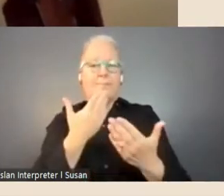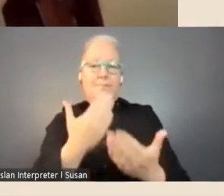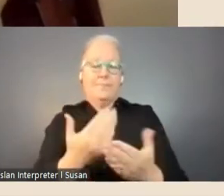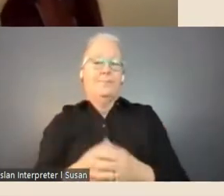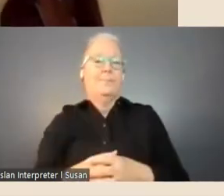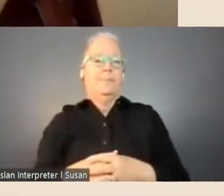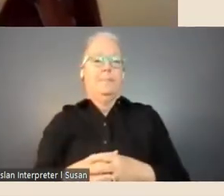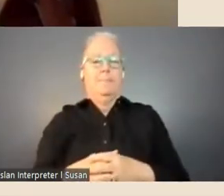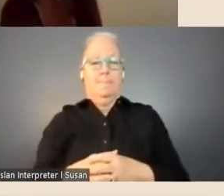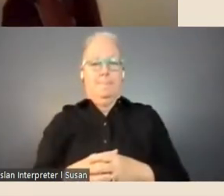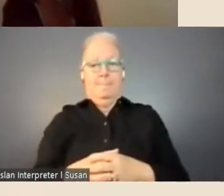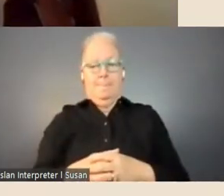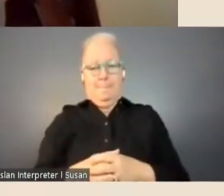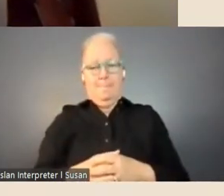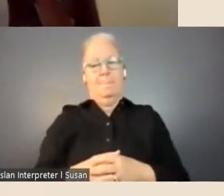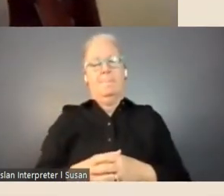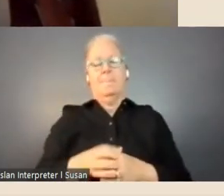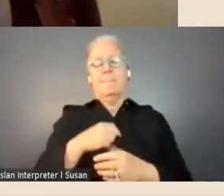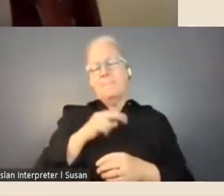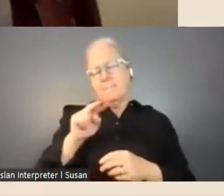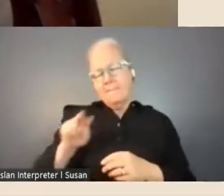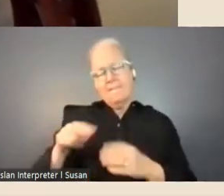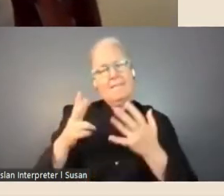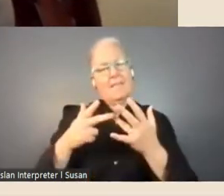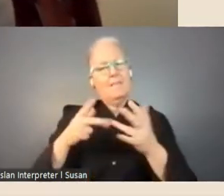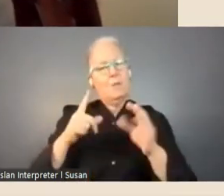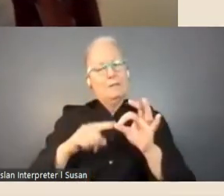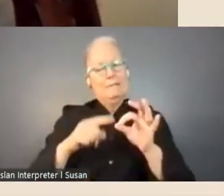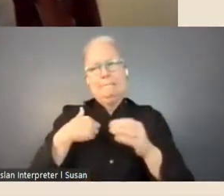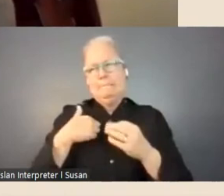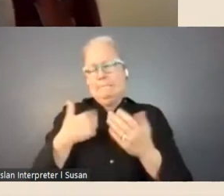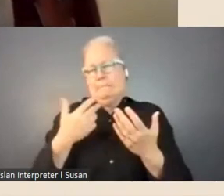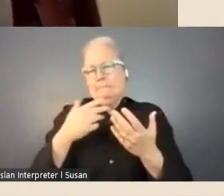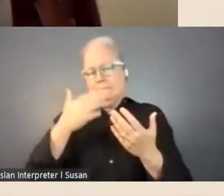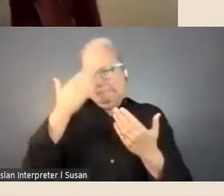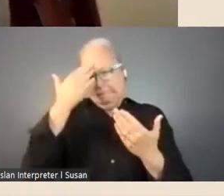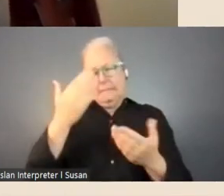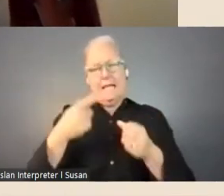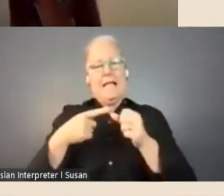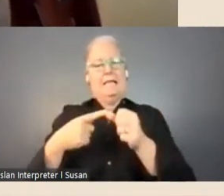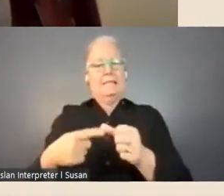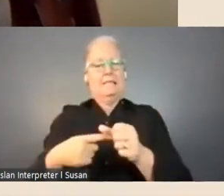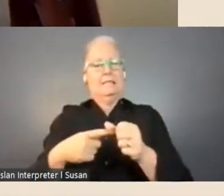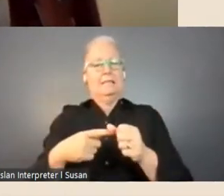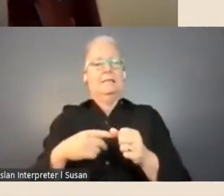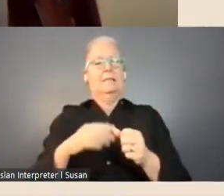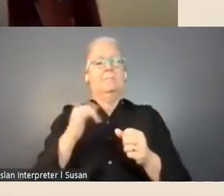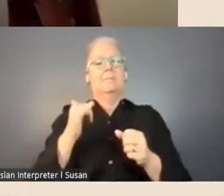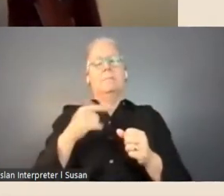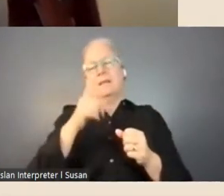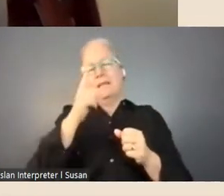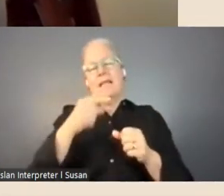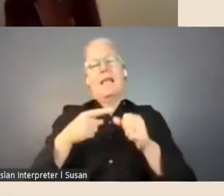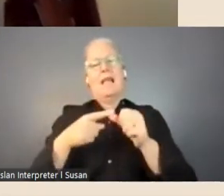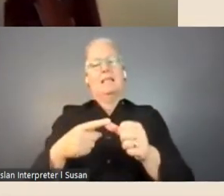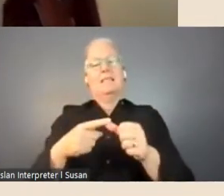There's a question here which I don't know the answer to and so I'm going to save it as one we'll try and answer offline but it is quite popular so I don't want to